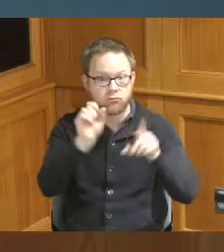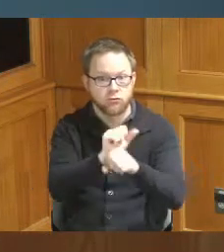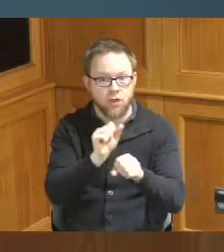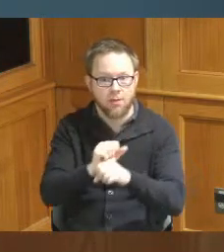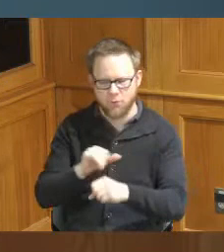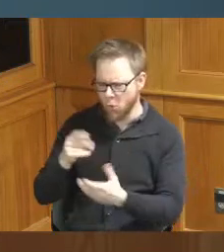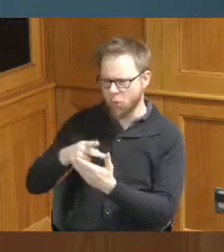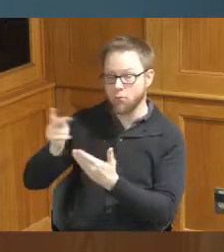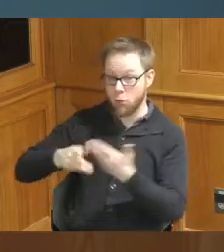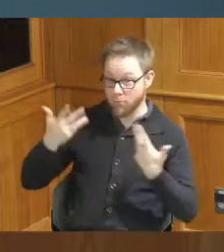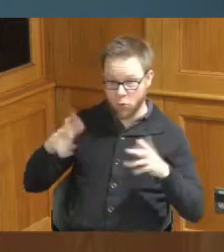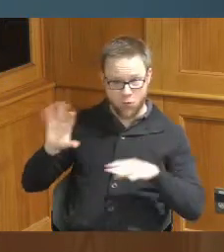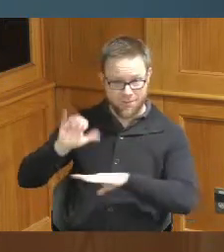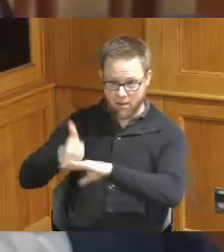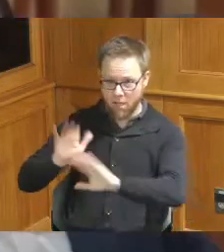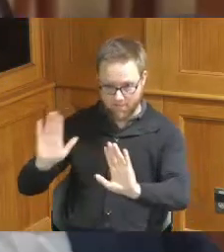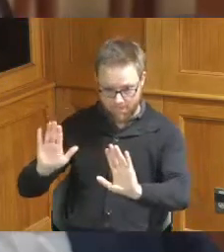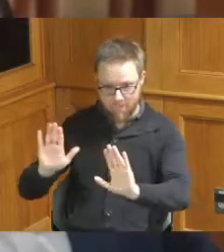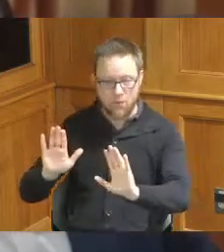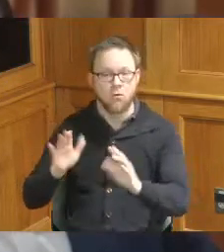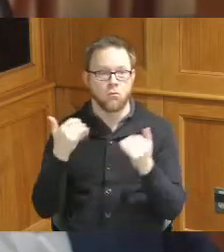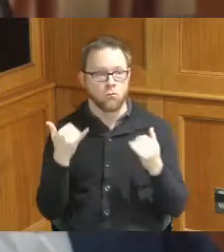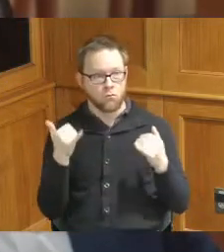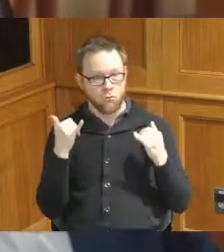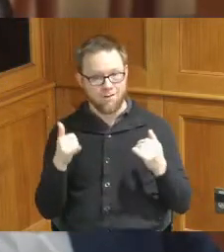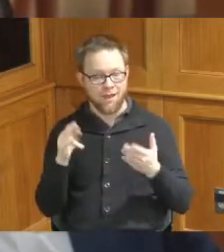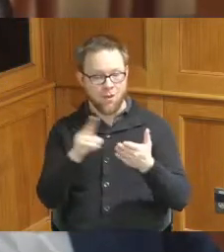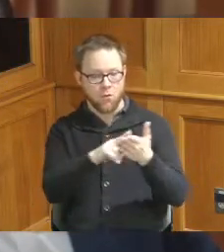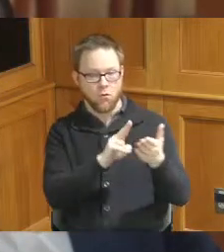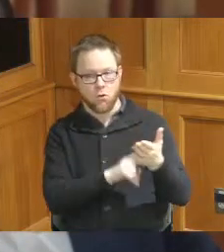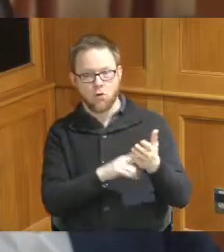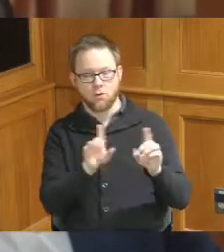is a program that already exists so we currently have a contract with the Department of Labor that